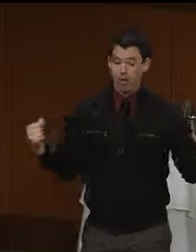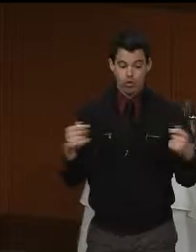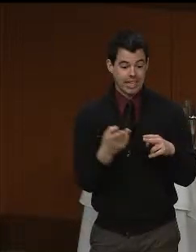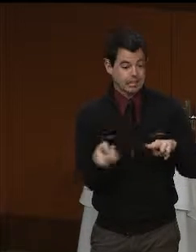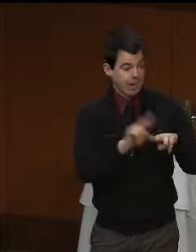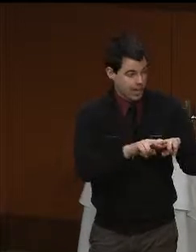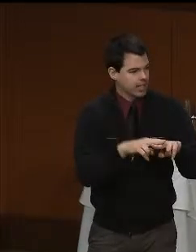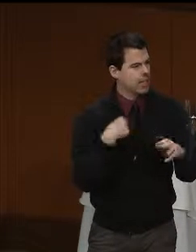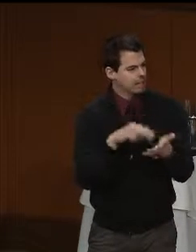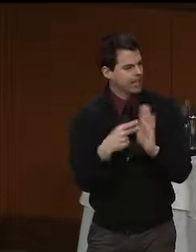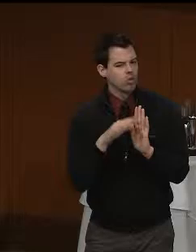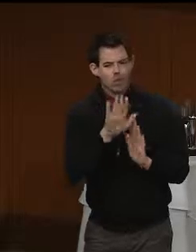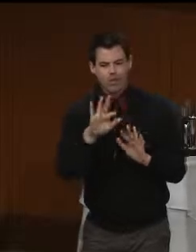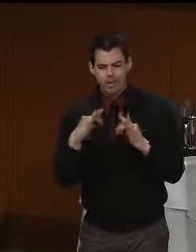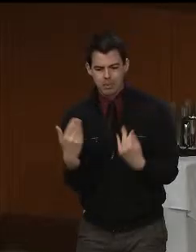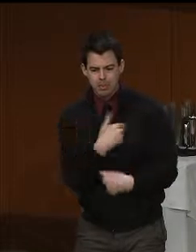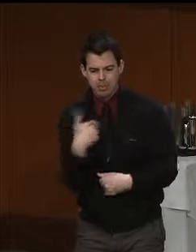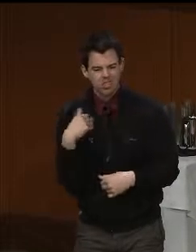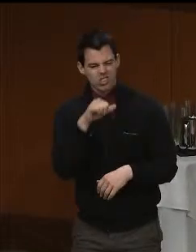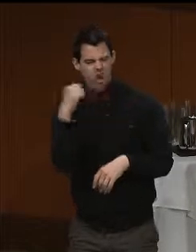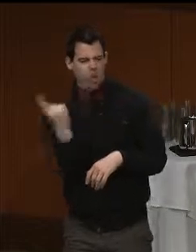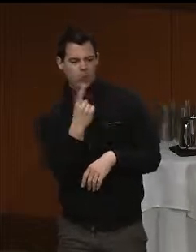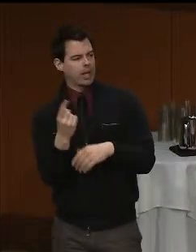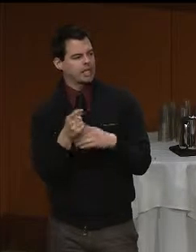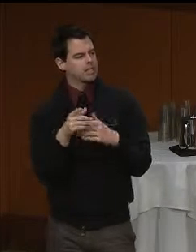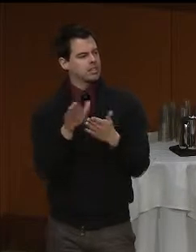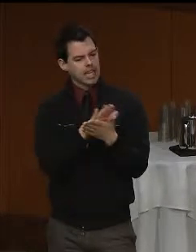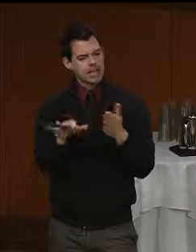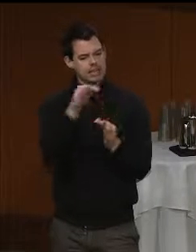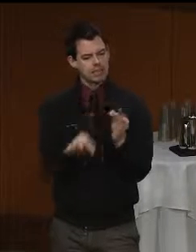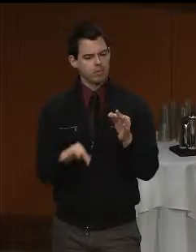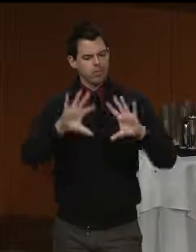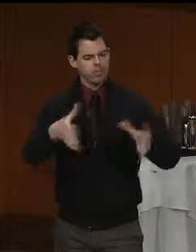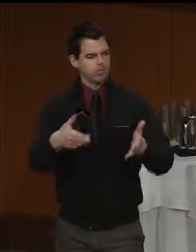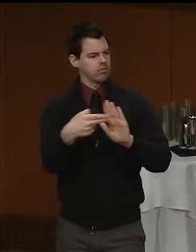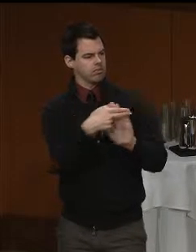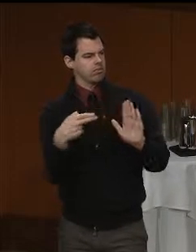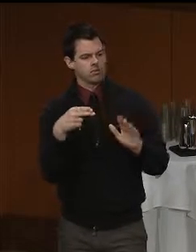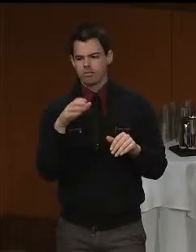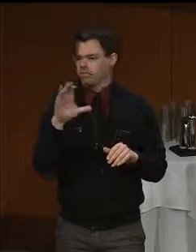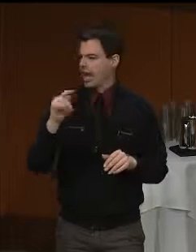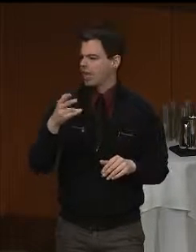ones, do not always fit neatly into how government programs are organized and funded.